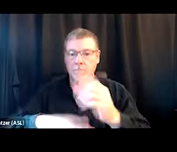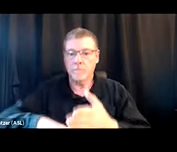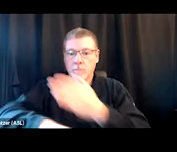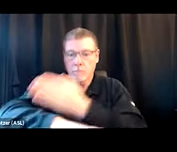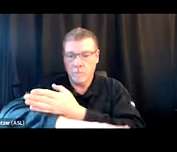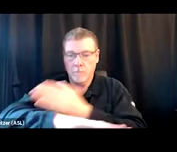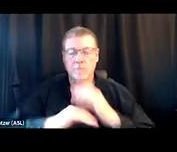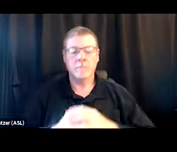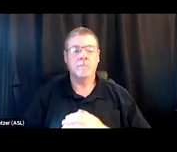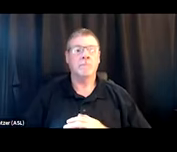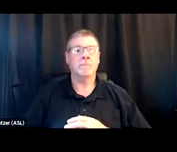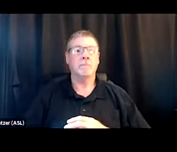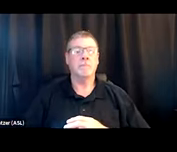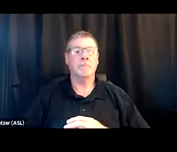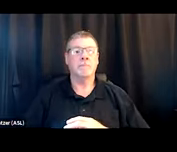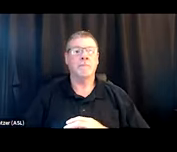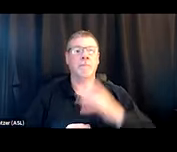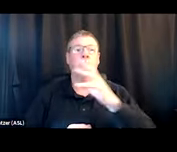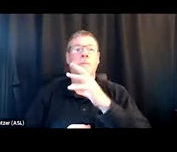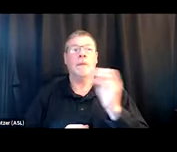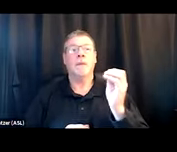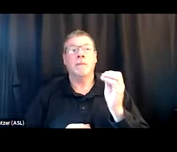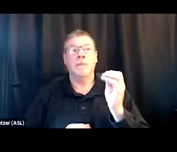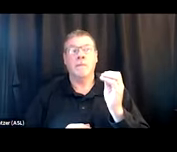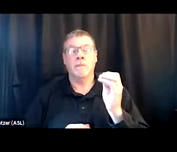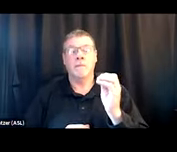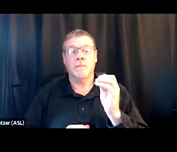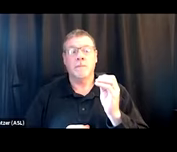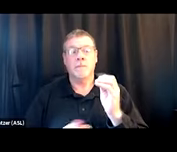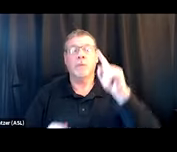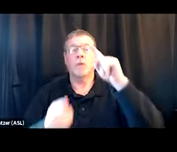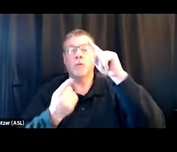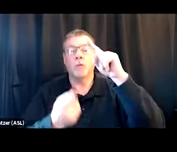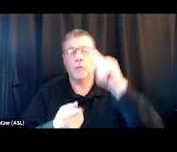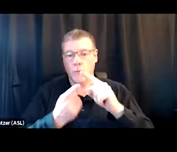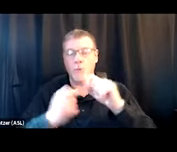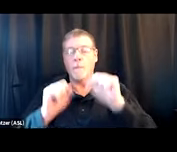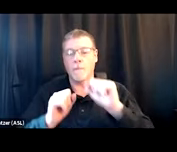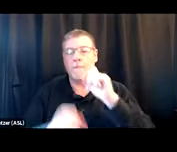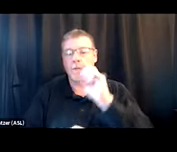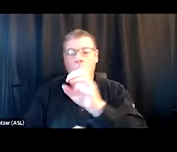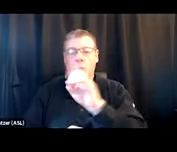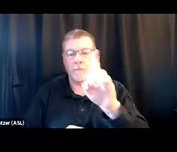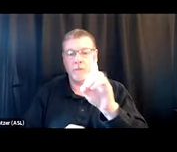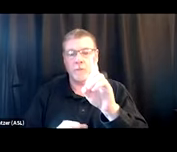and certainly reduce the potential for, like, an overdose-related fatality